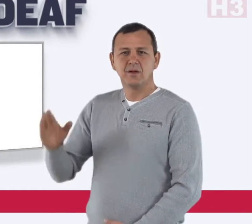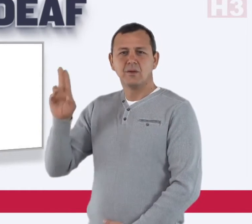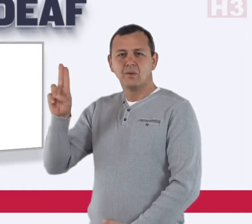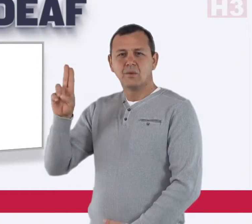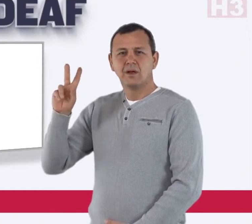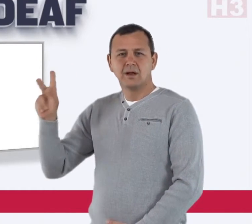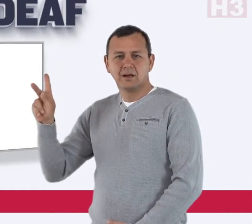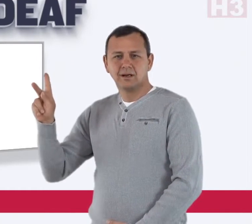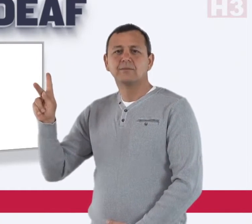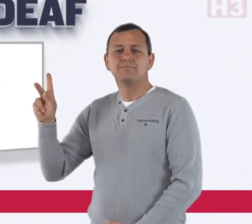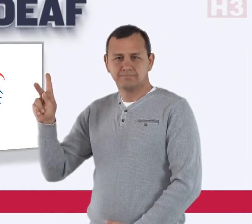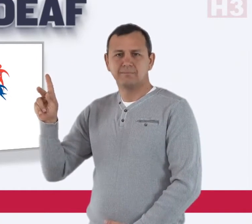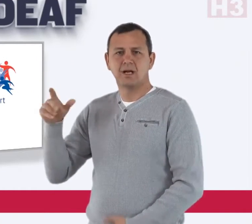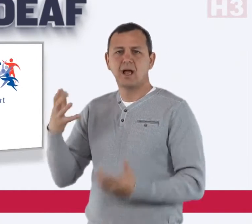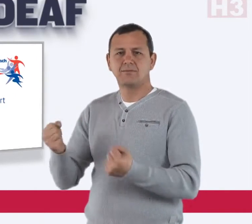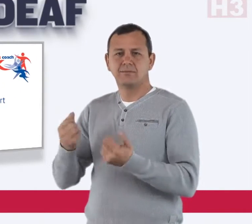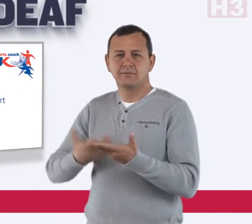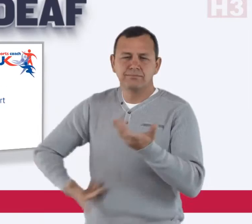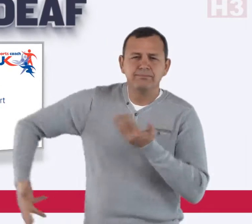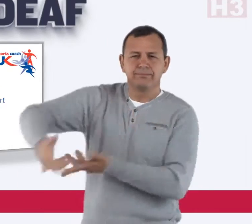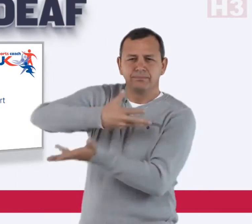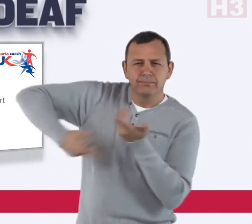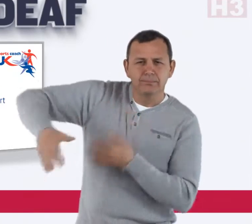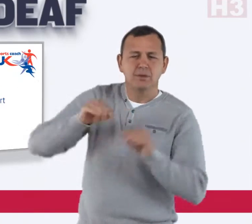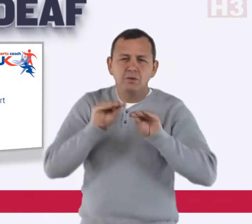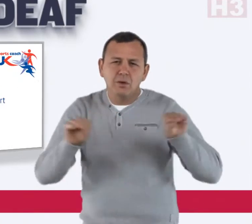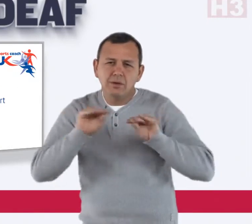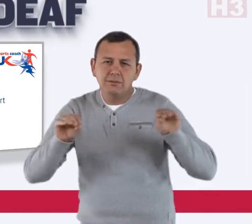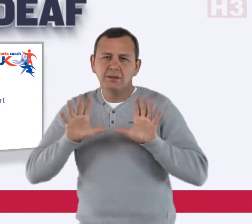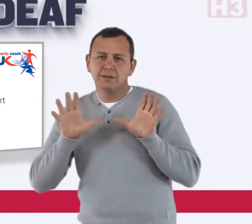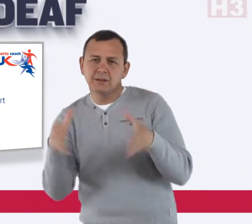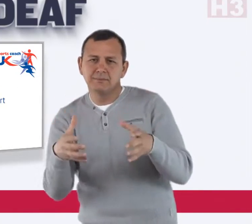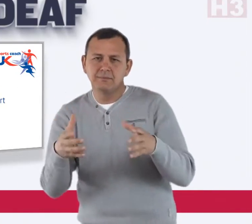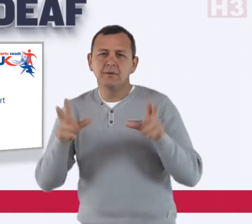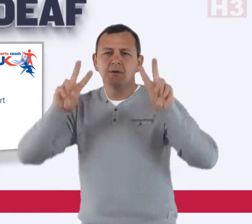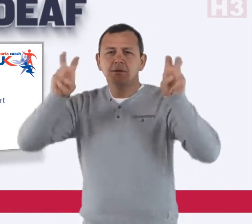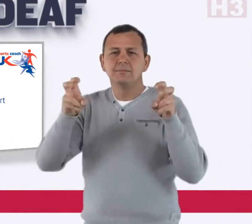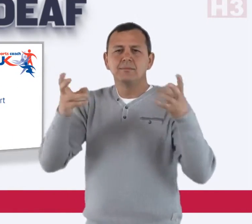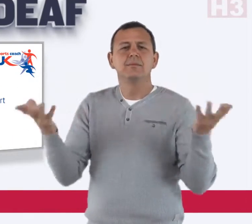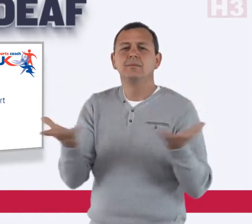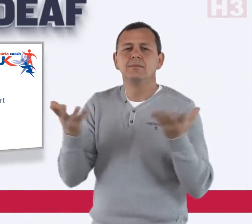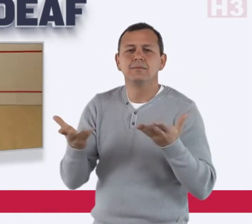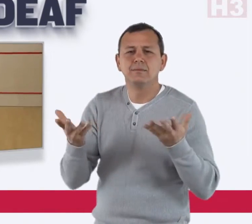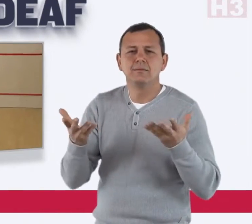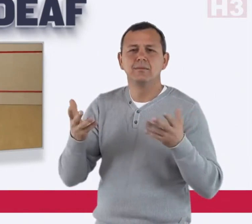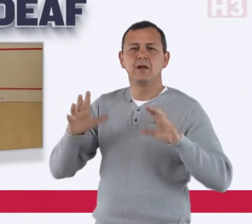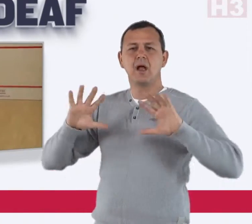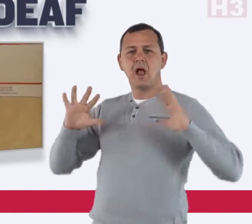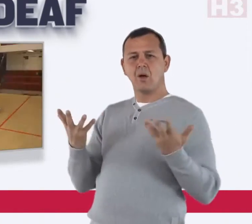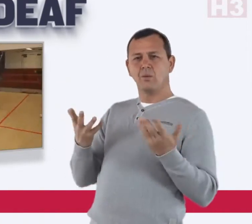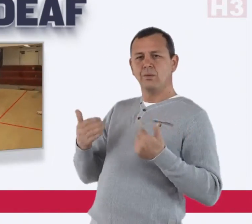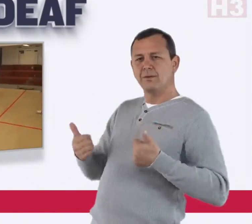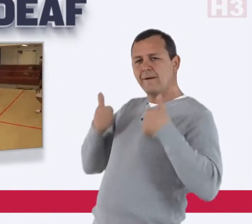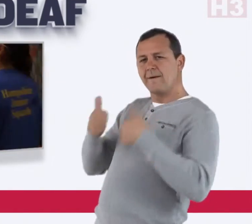In the United Kingdom, there is an interactive